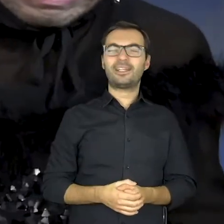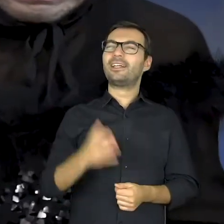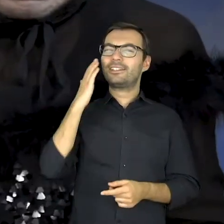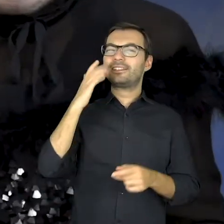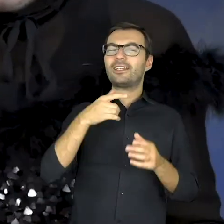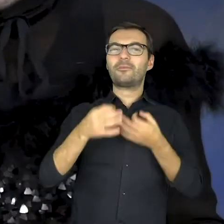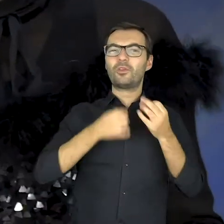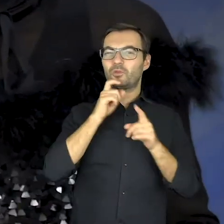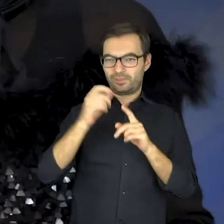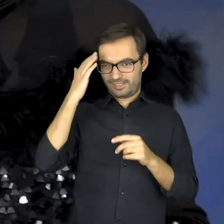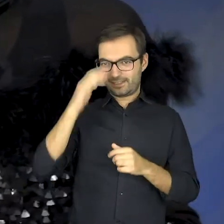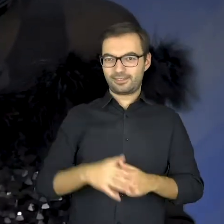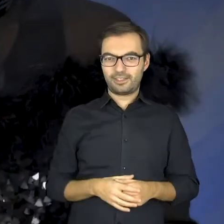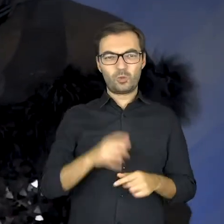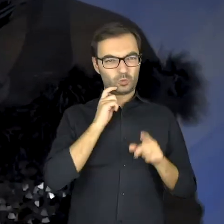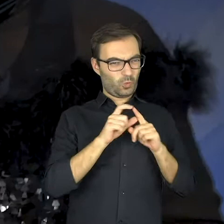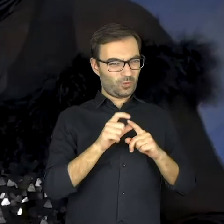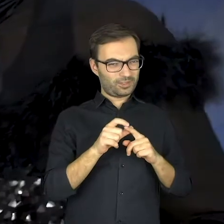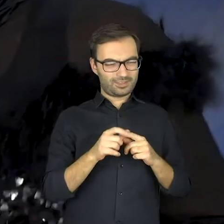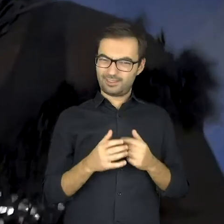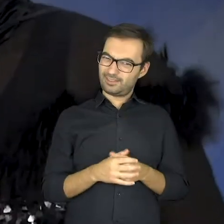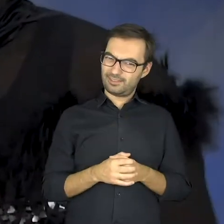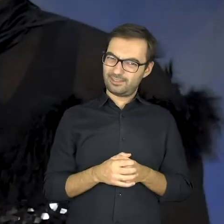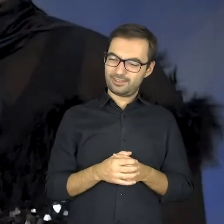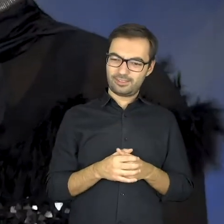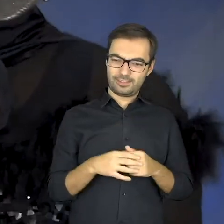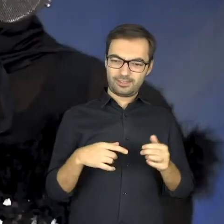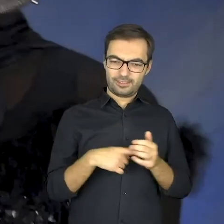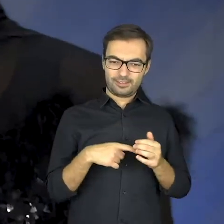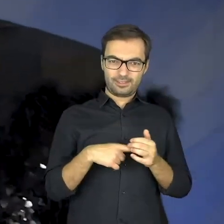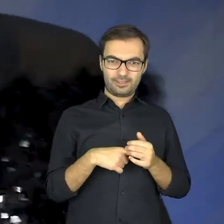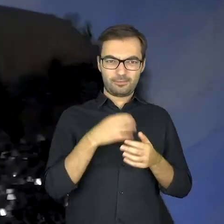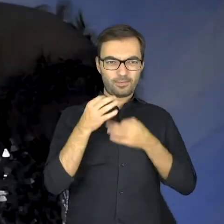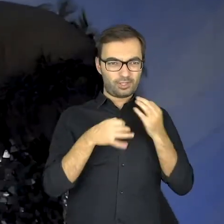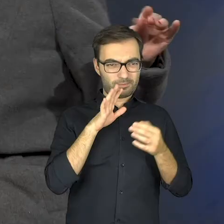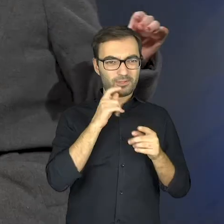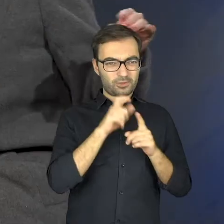Do you know the lyrics? Lyrics? Are there any lyrics?